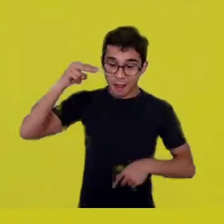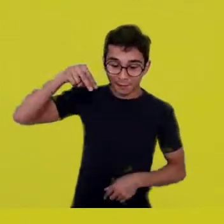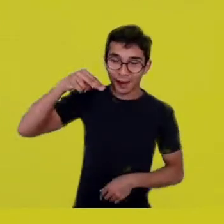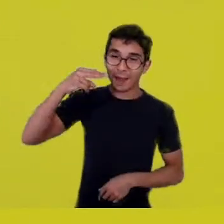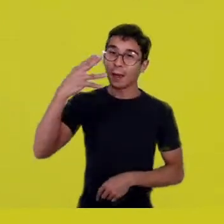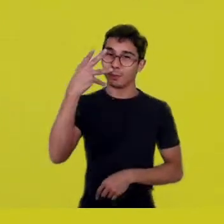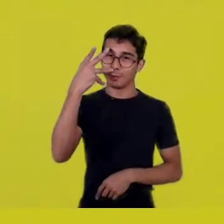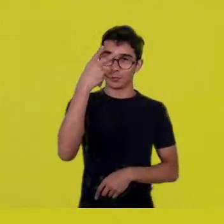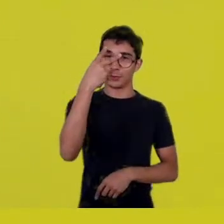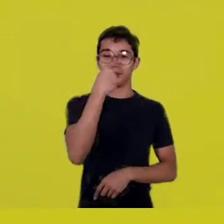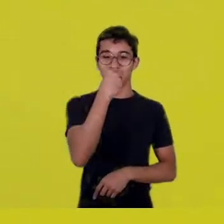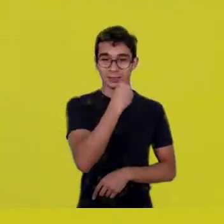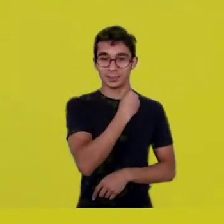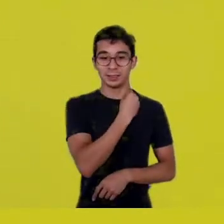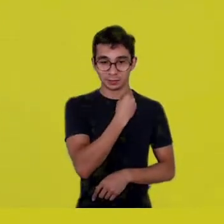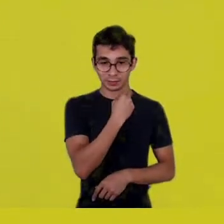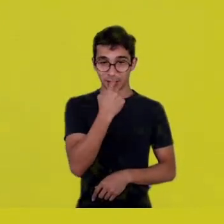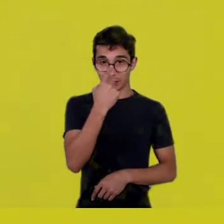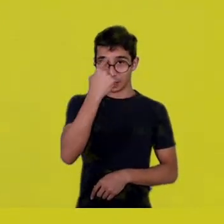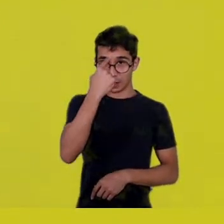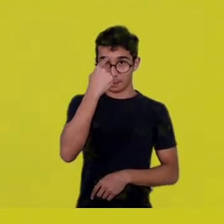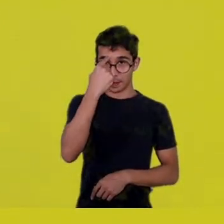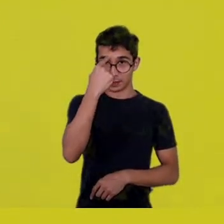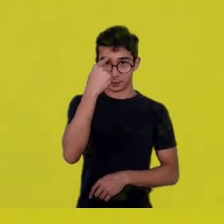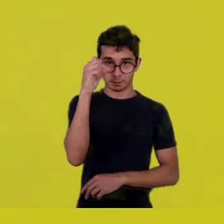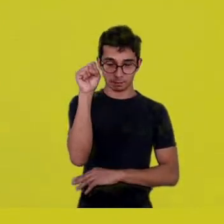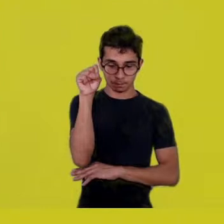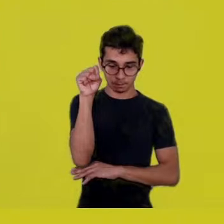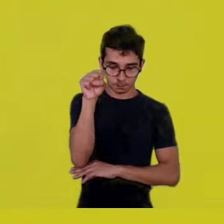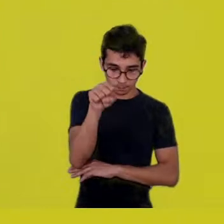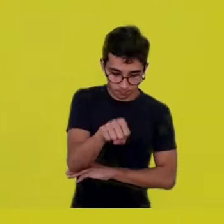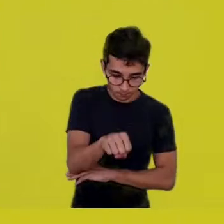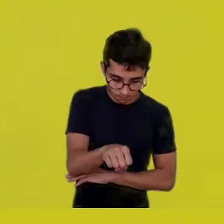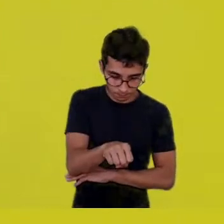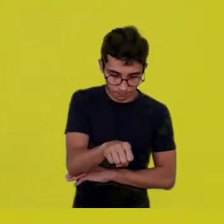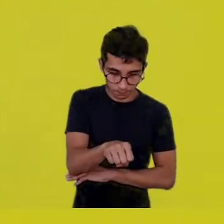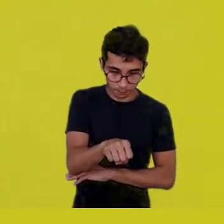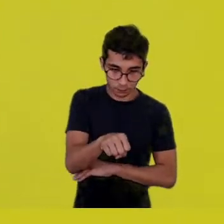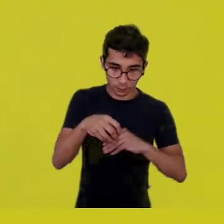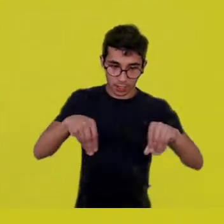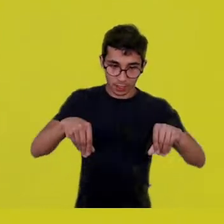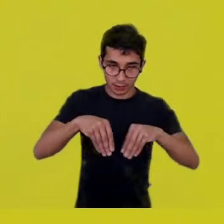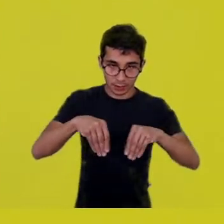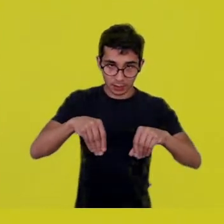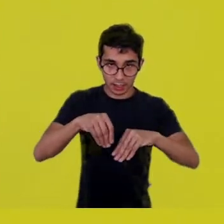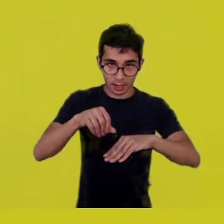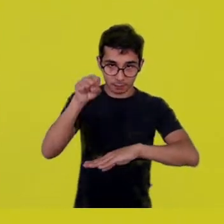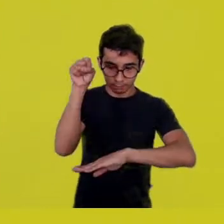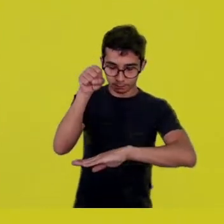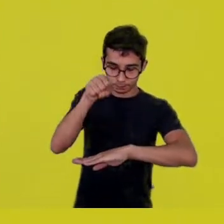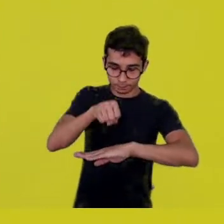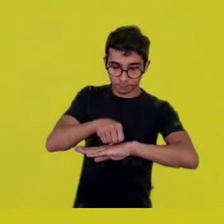with their heads towards the center and the foreheads on the ground.